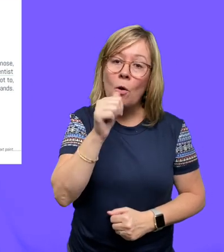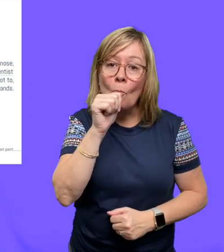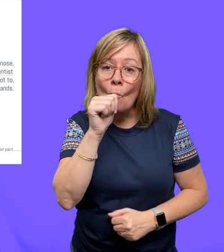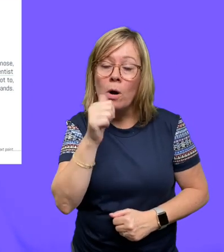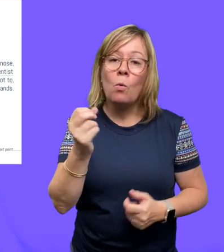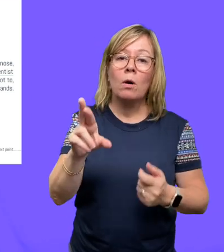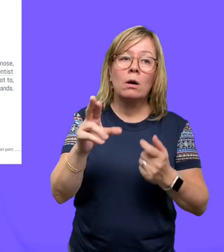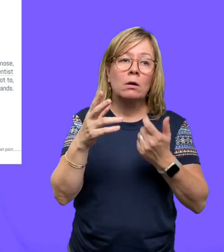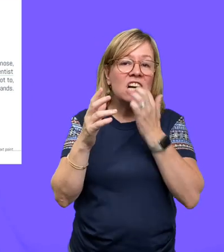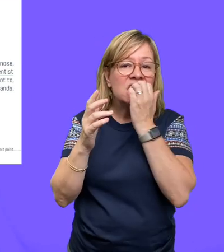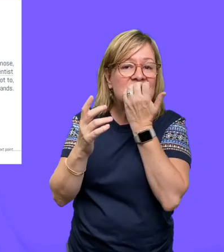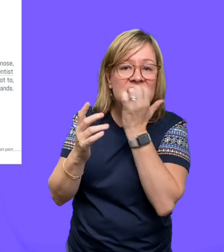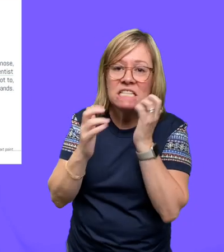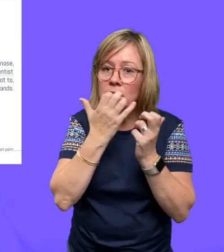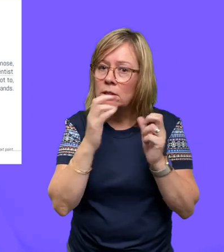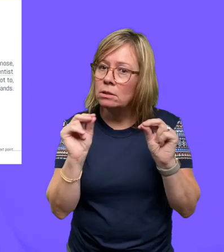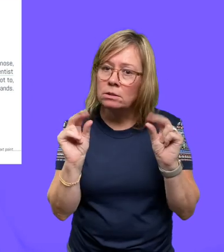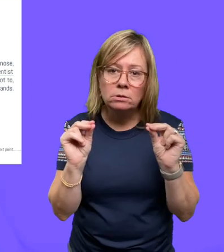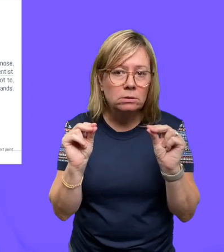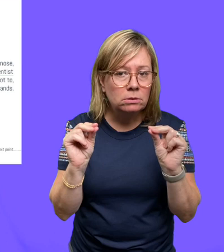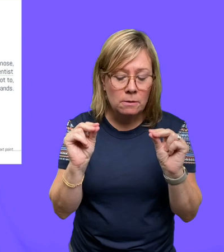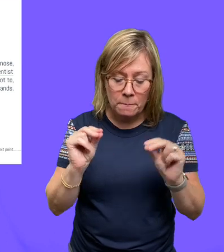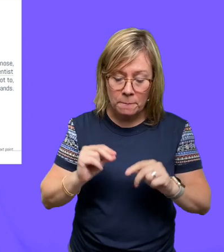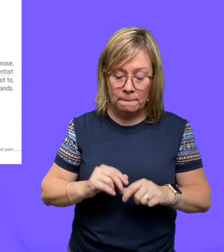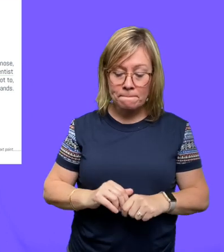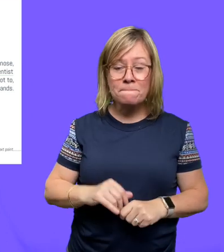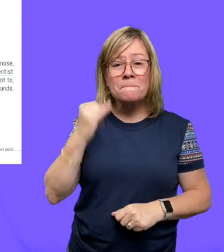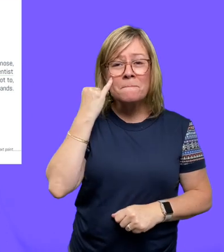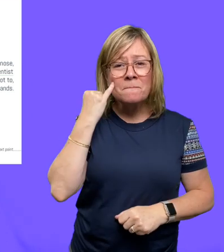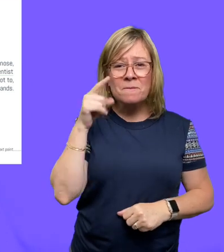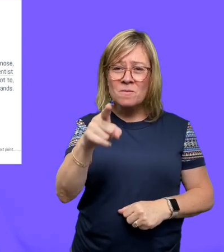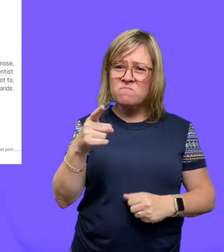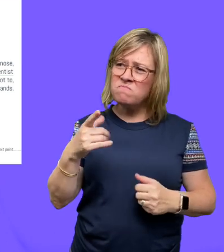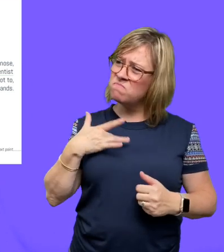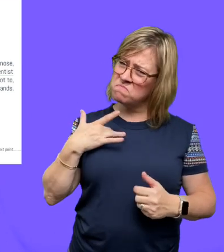biting your nails. If you insist on picking your nose